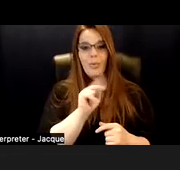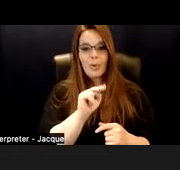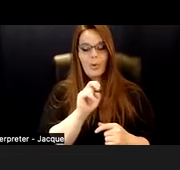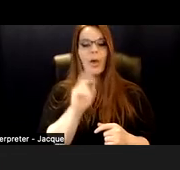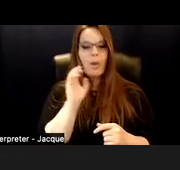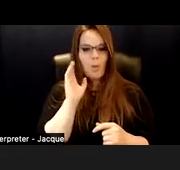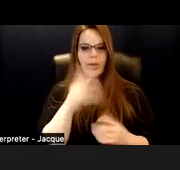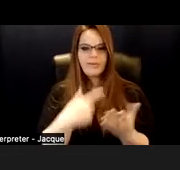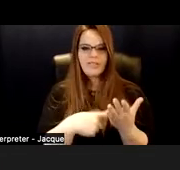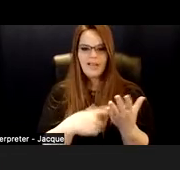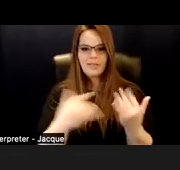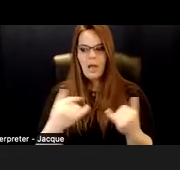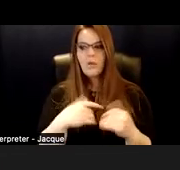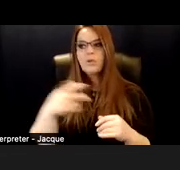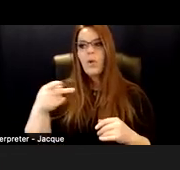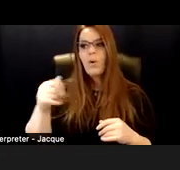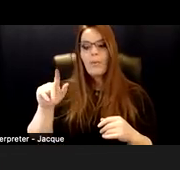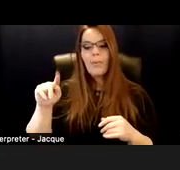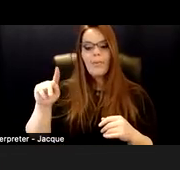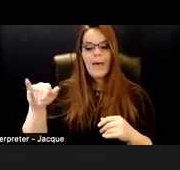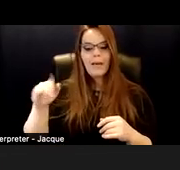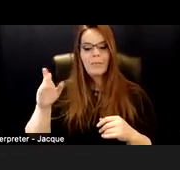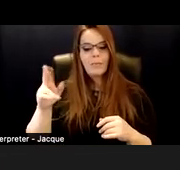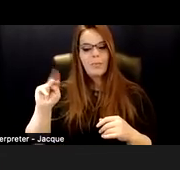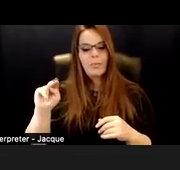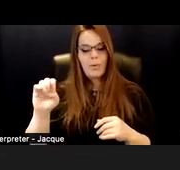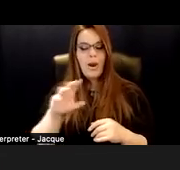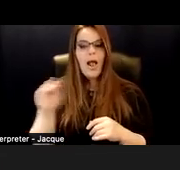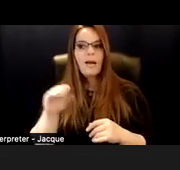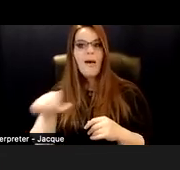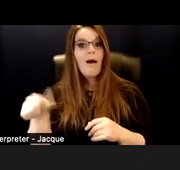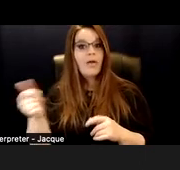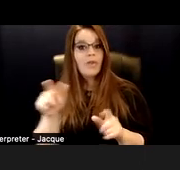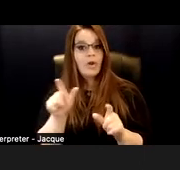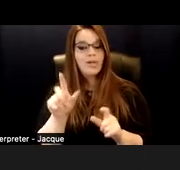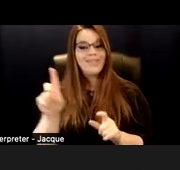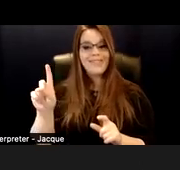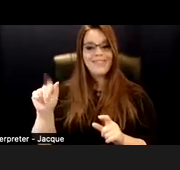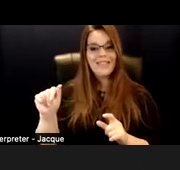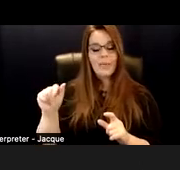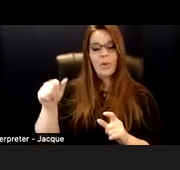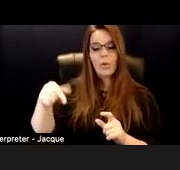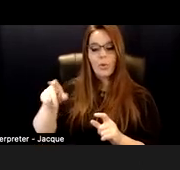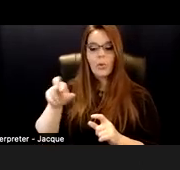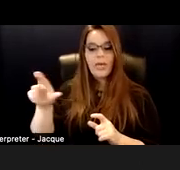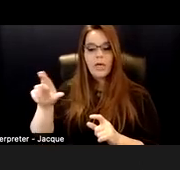So Patty Berne with other disabled queer and trans people